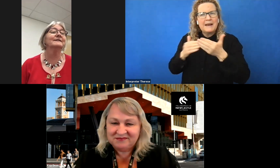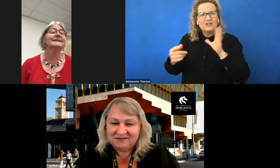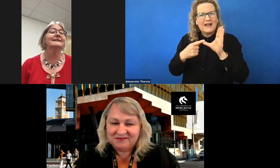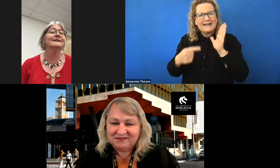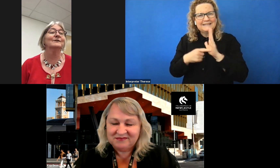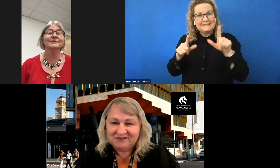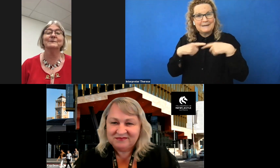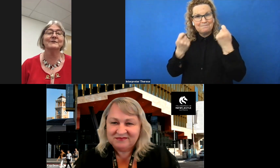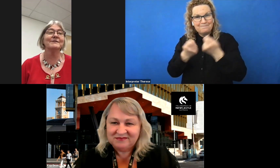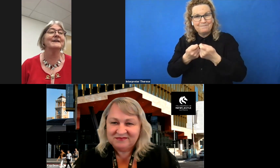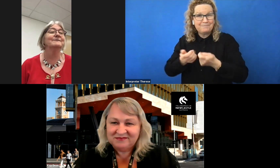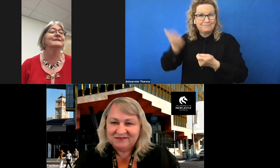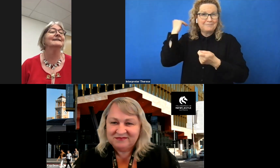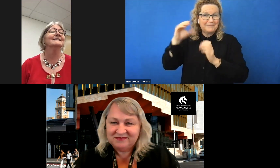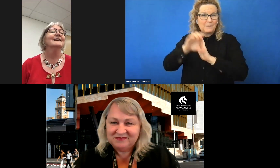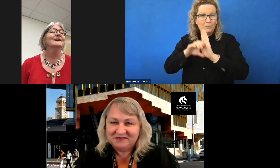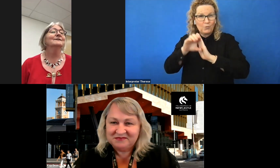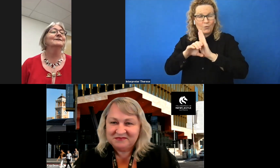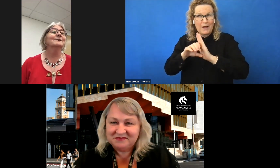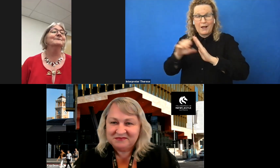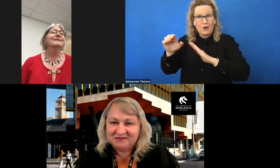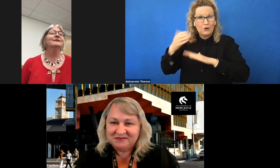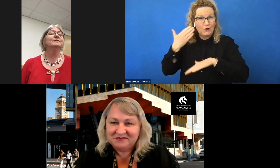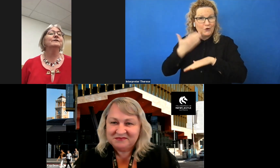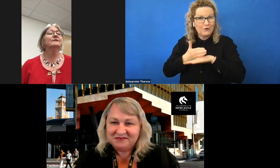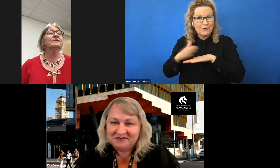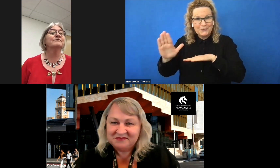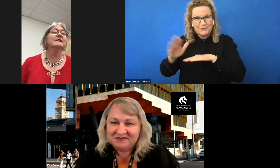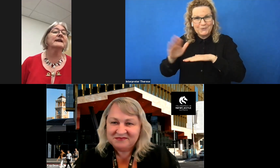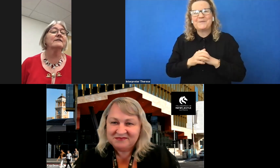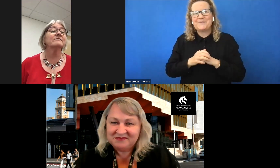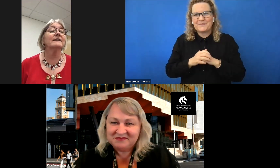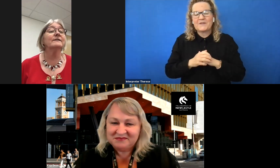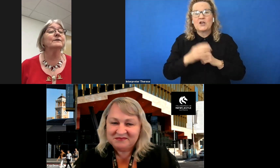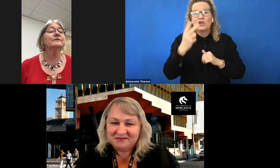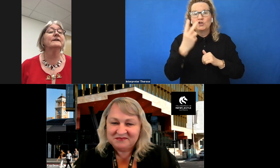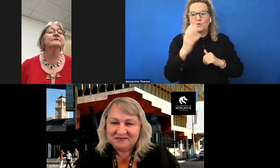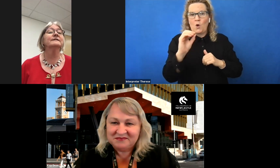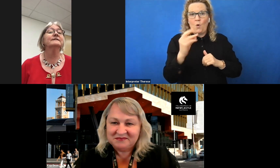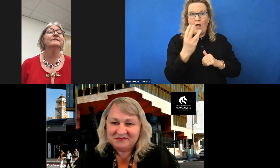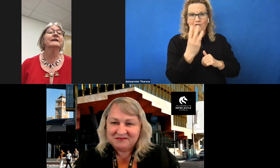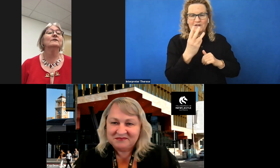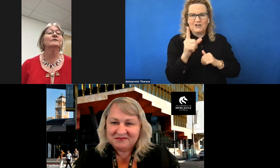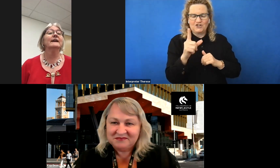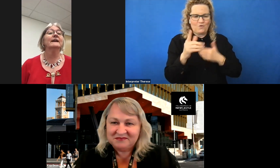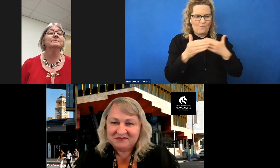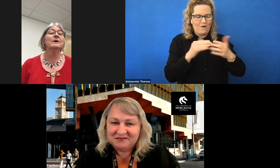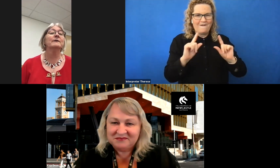and technology were in their infancy. So in 2003, Kay ran the first ever assistive technology Expo